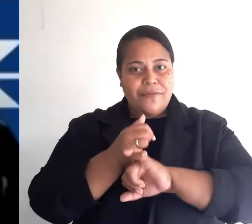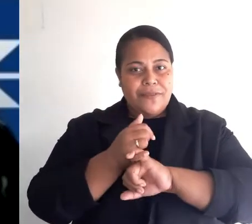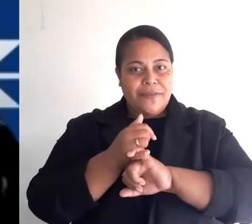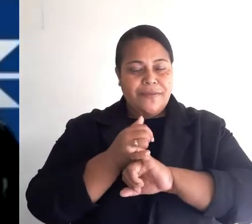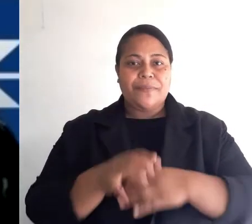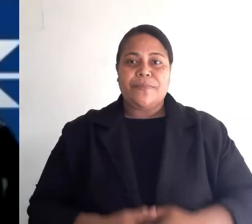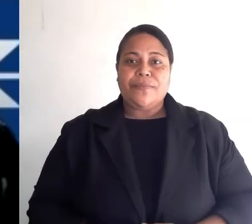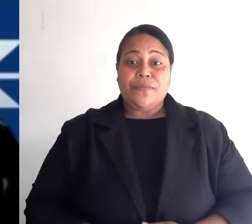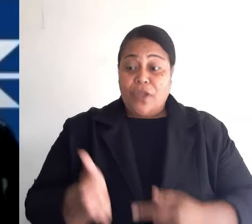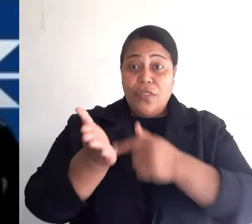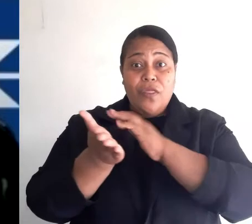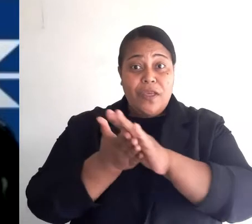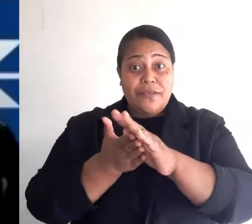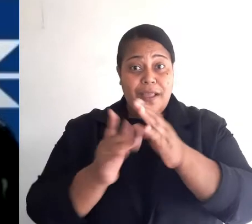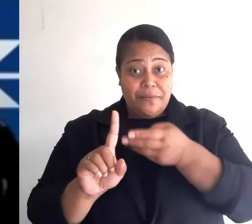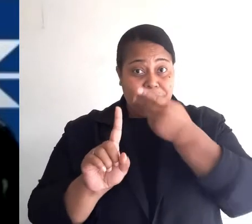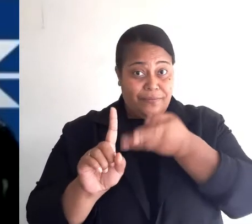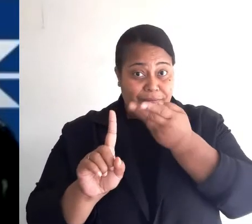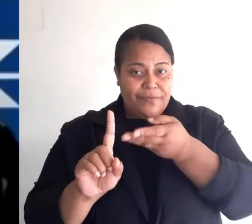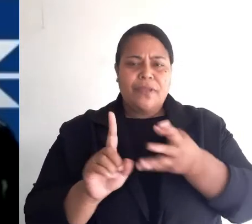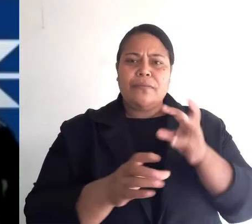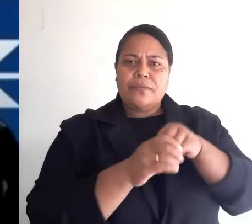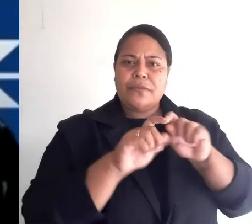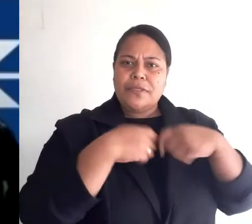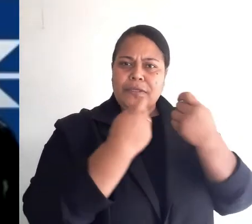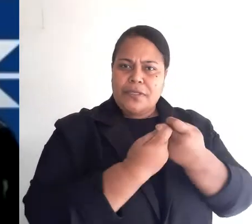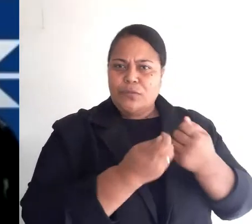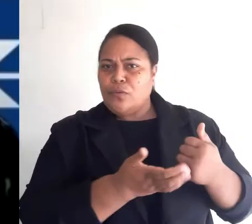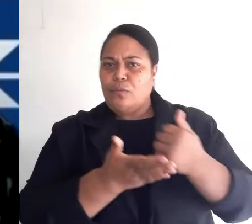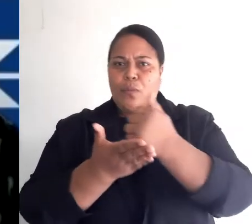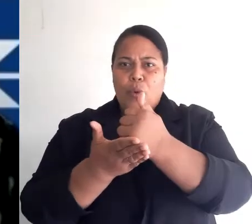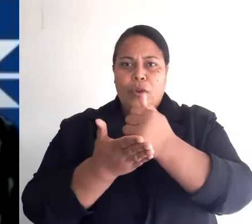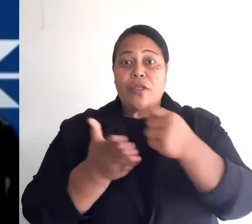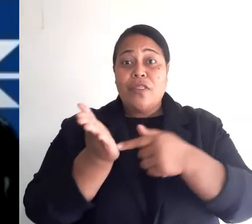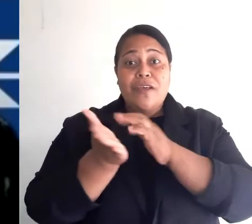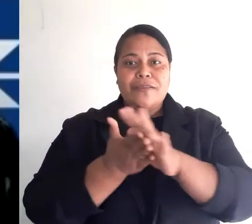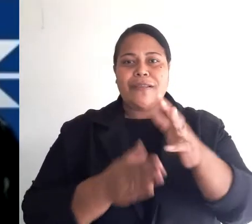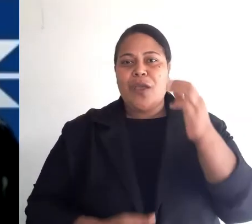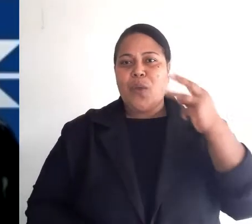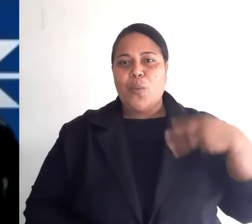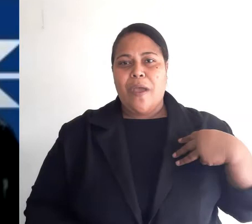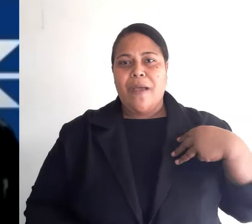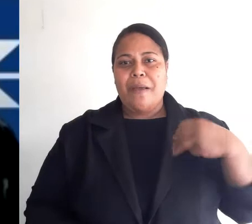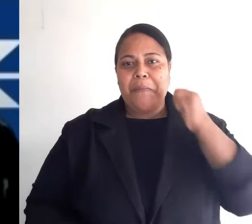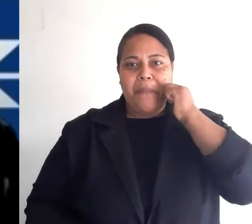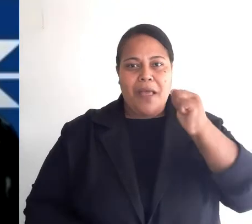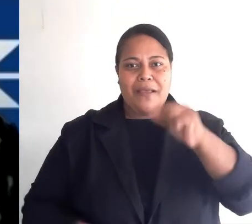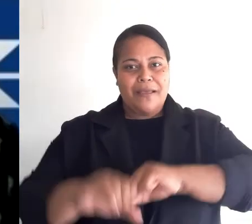supporting the global Thursdays in black campaign. Together with the Pacific Community (SPC), our